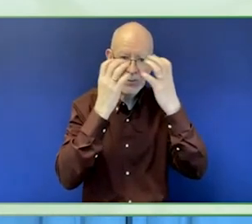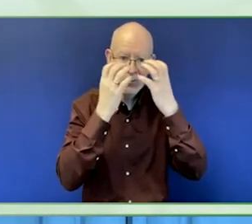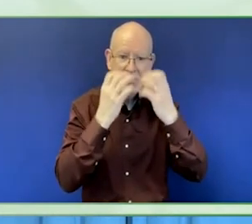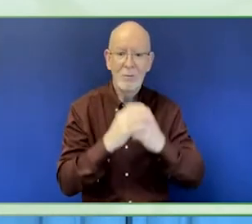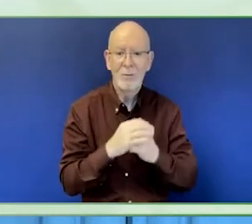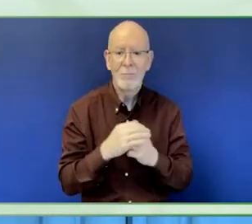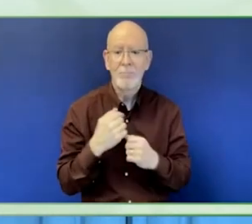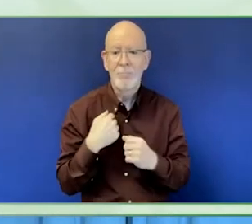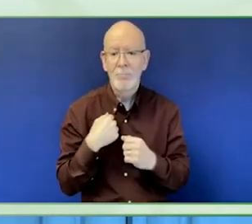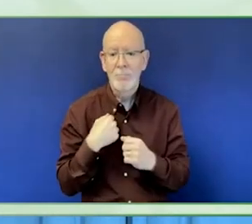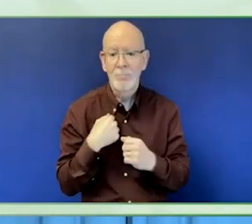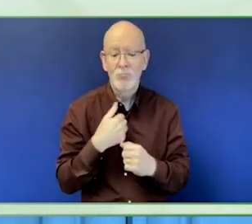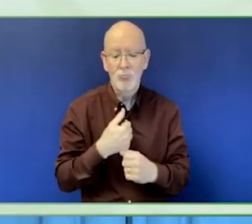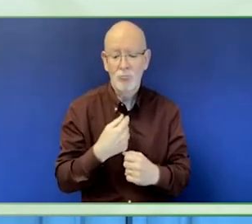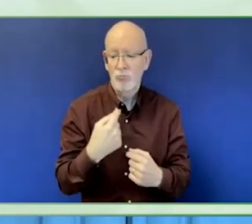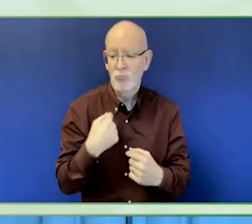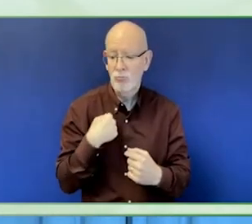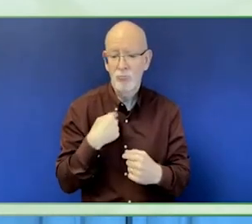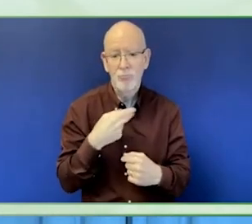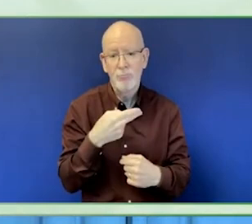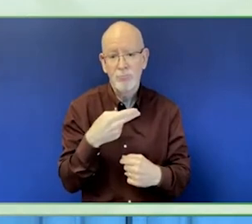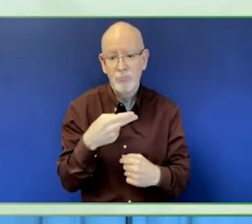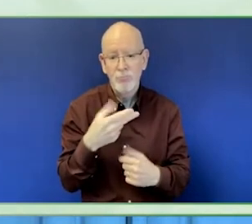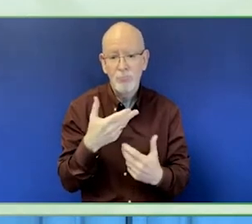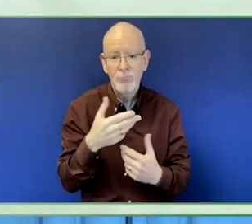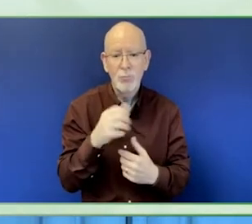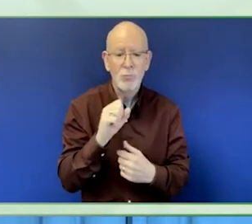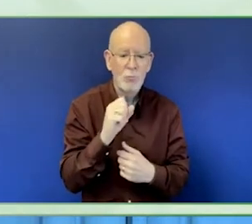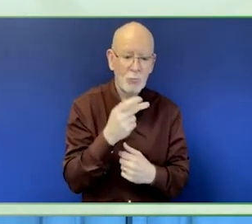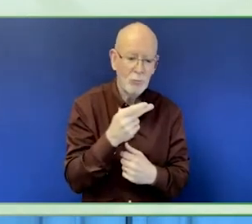grants making is responsive to local and national contexts.